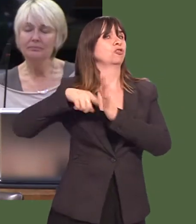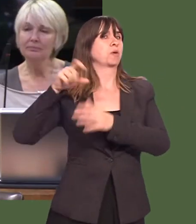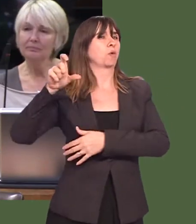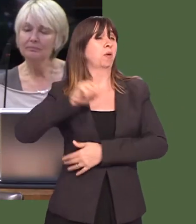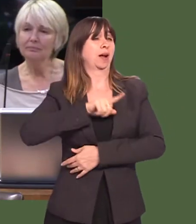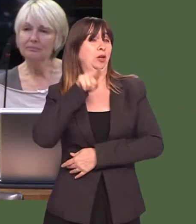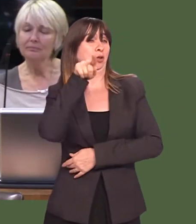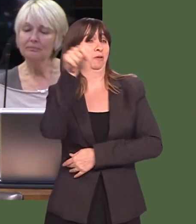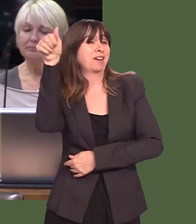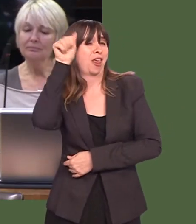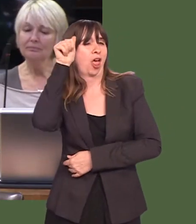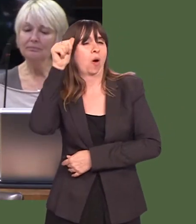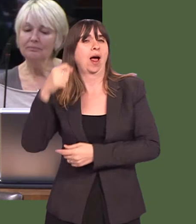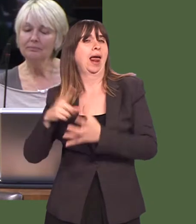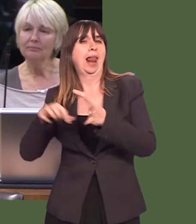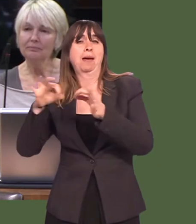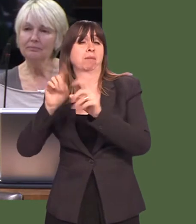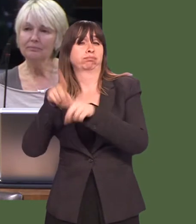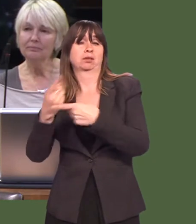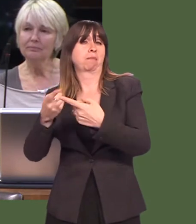because you know that Labour canít win.